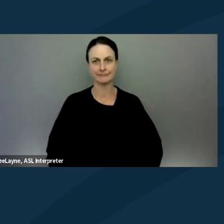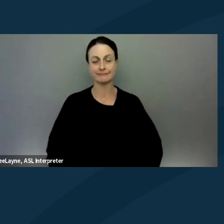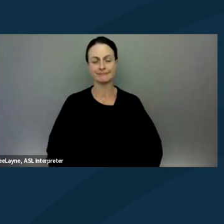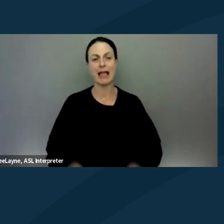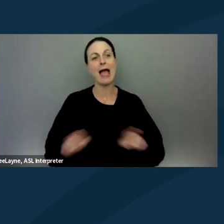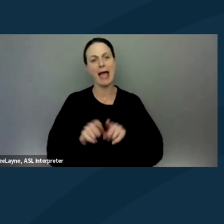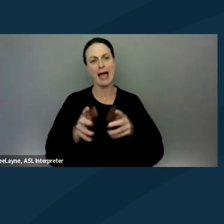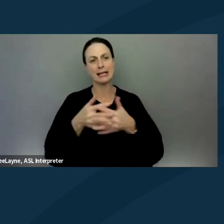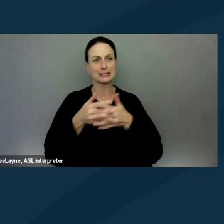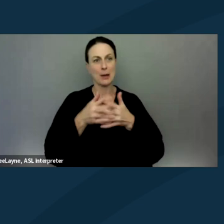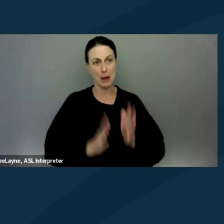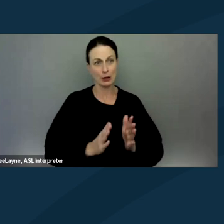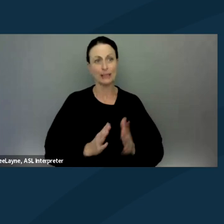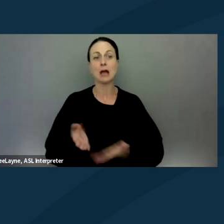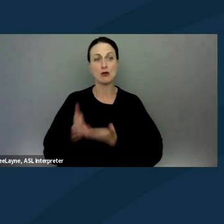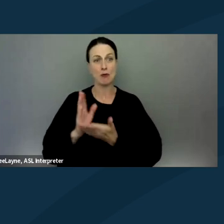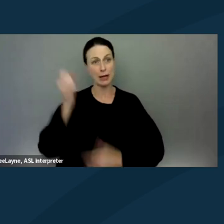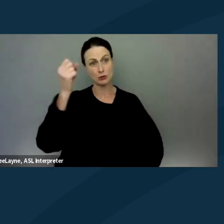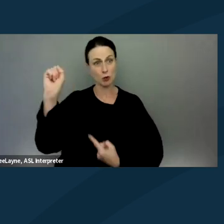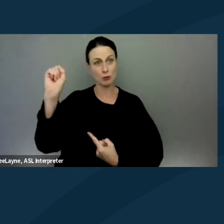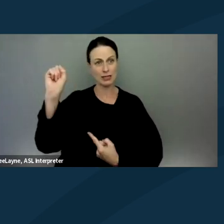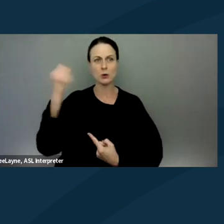and the rights to protest is very American.